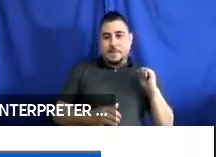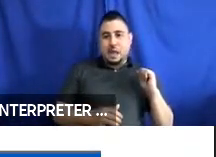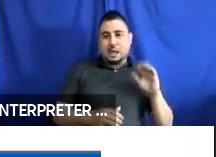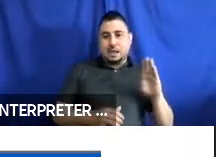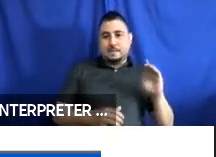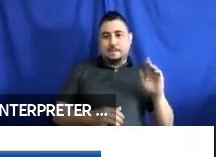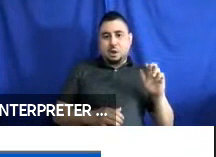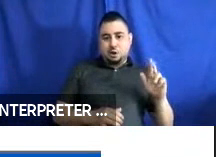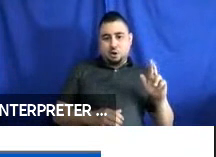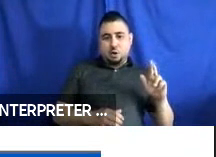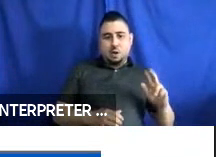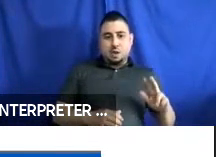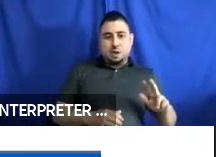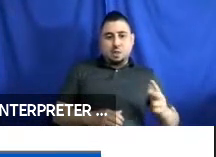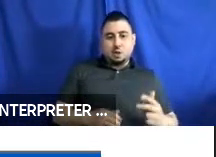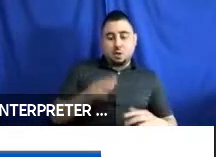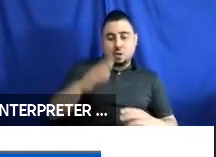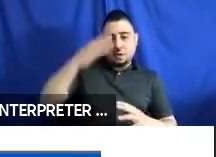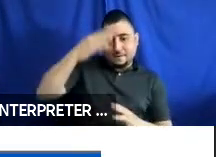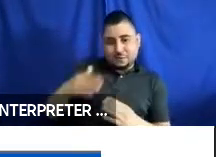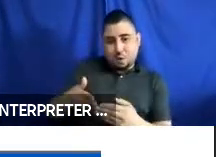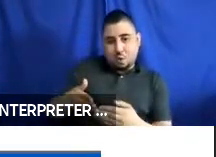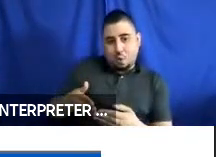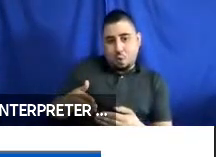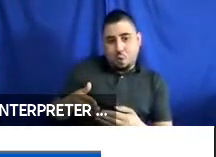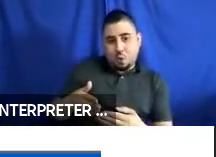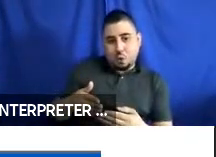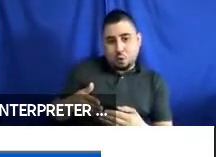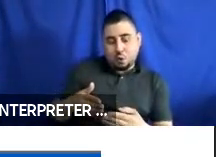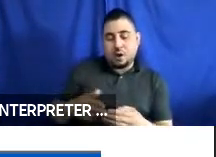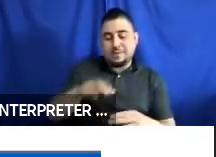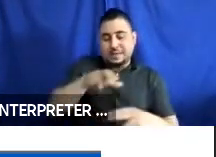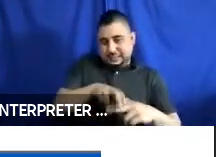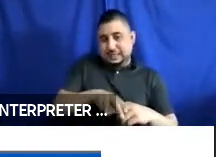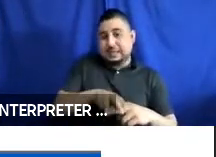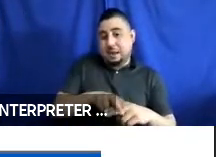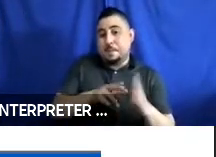And the third one on the front corner of the seating component. The front side lever located